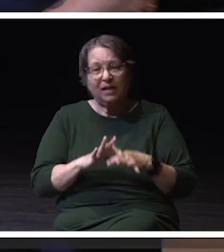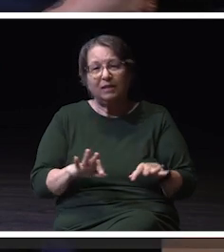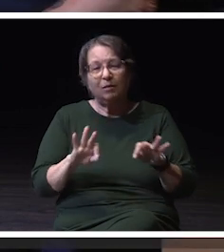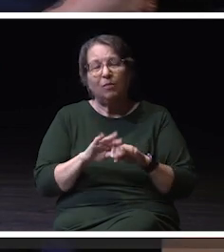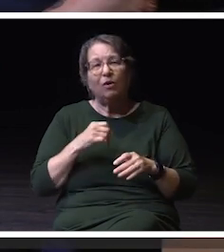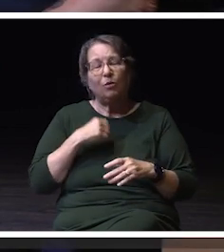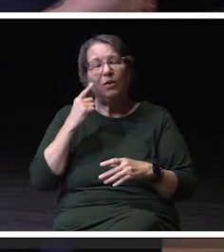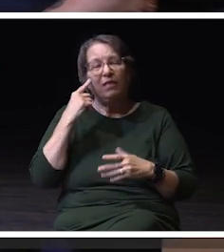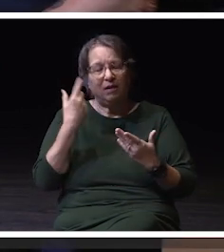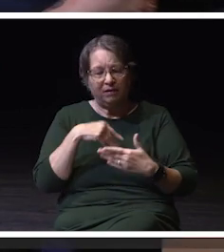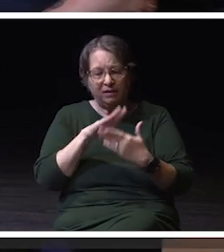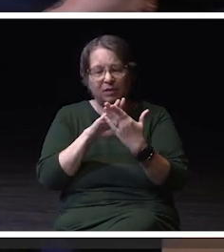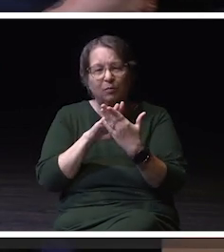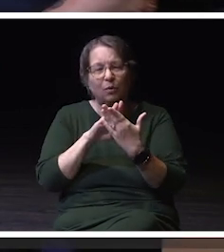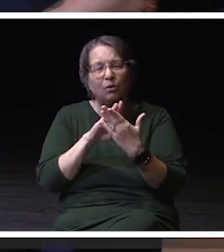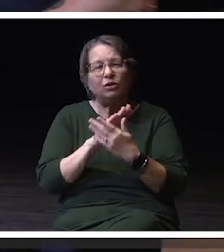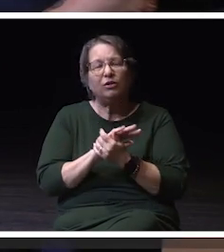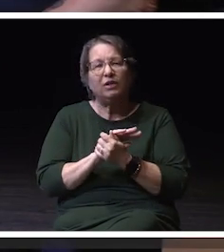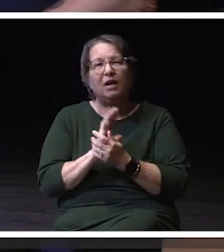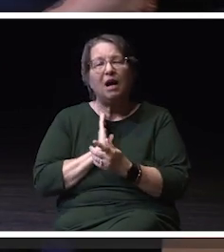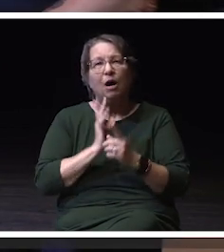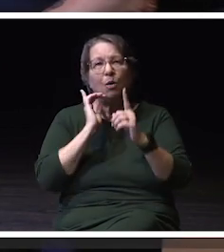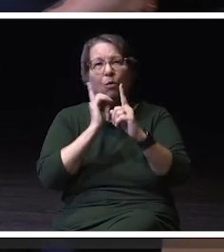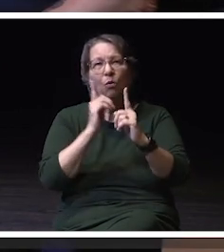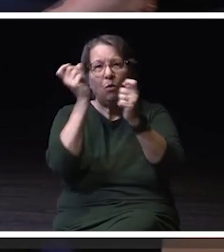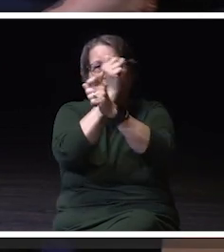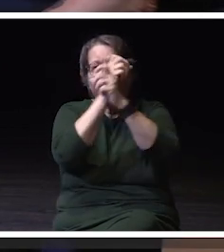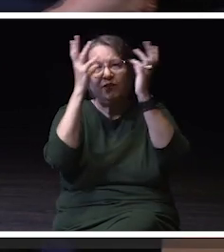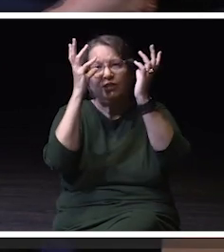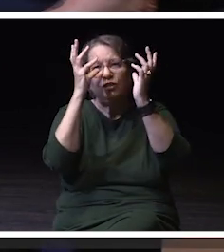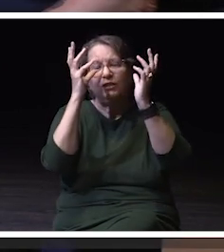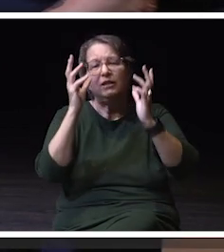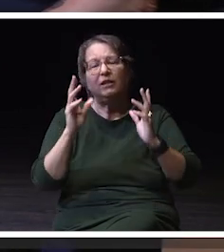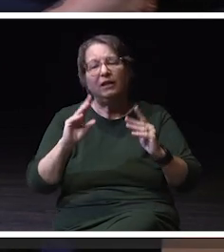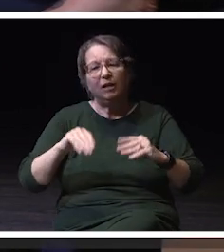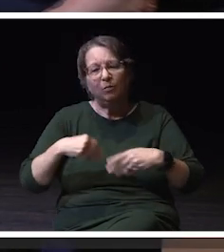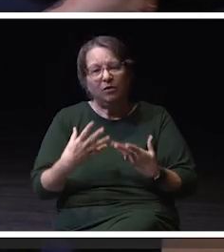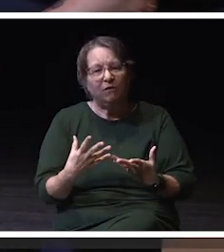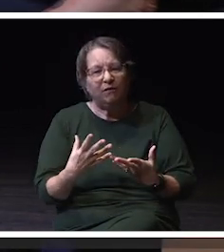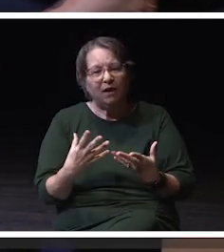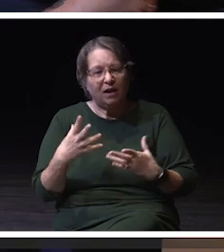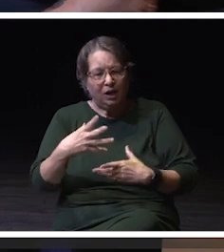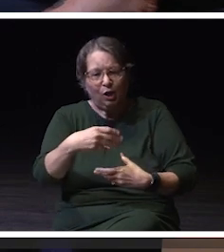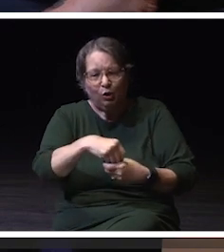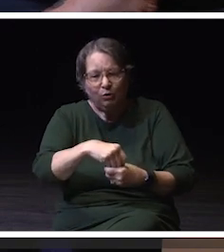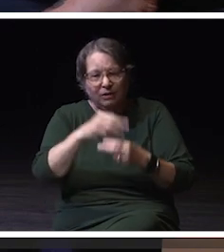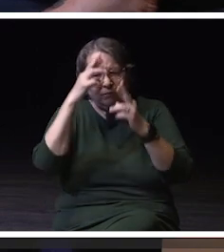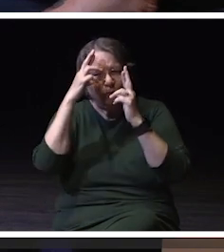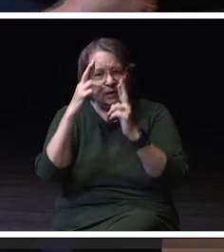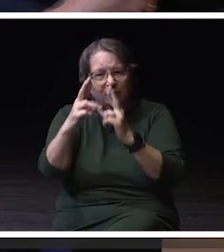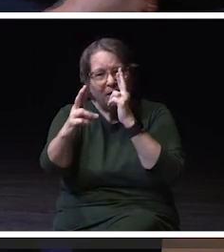to our mission and our continued belief to foster, inclusive respect, right? For our community.